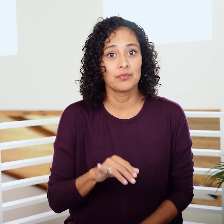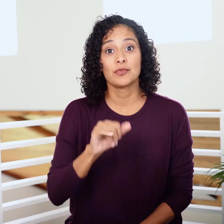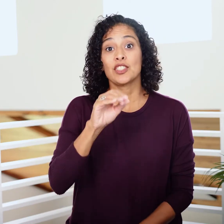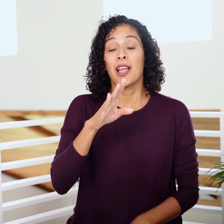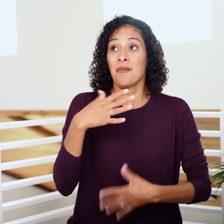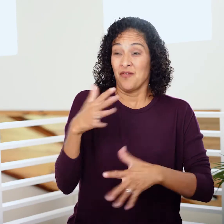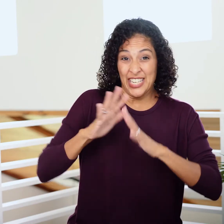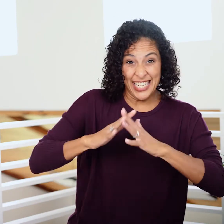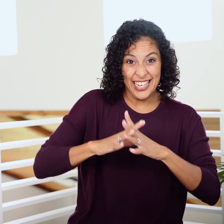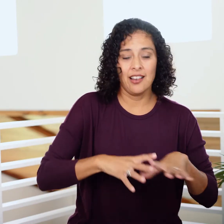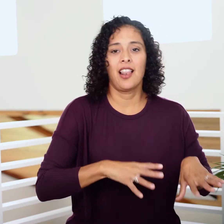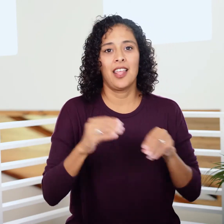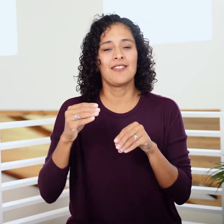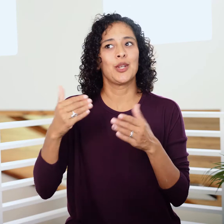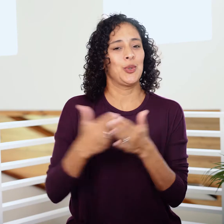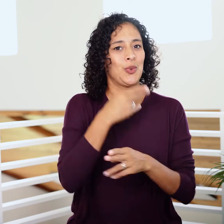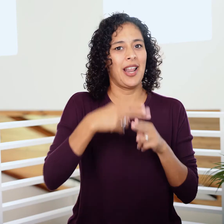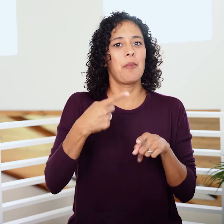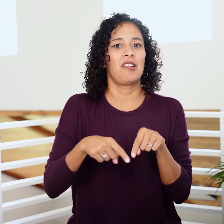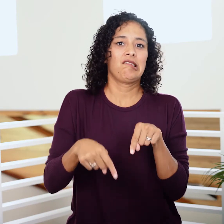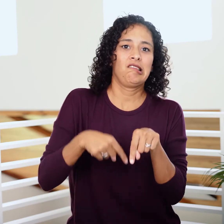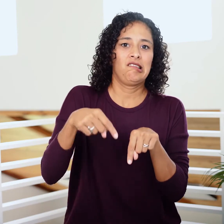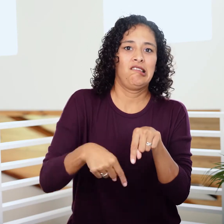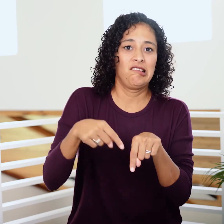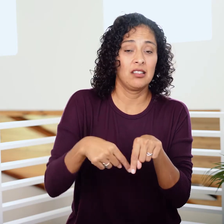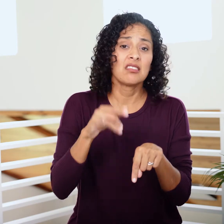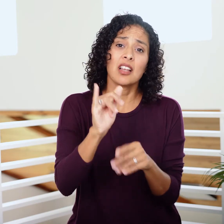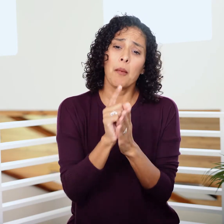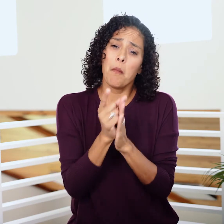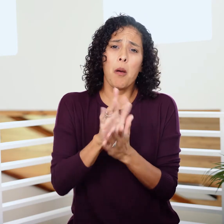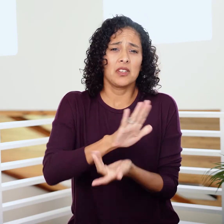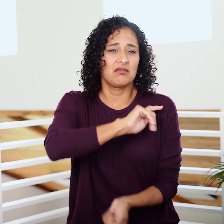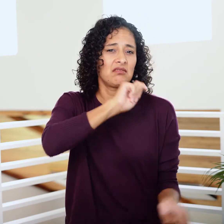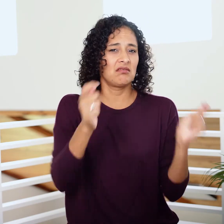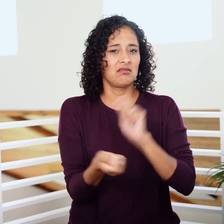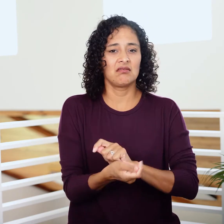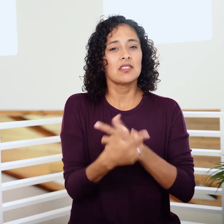Jacob leaves renamed and limping. This is his moment of transformation—